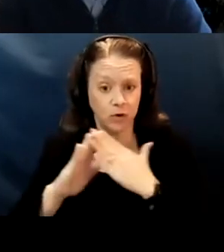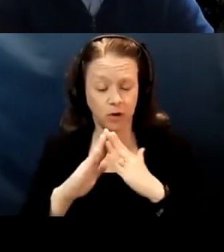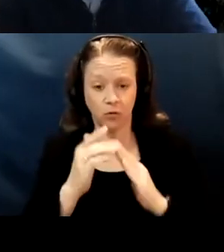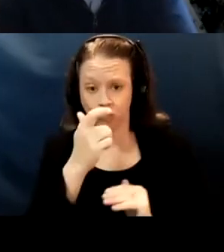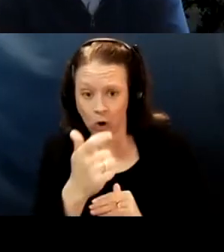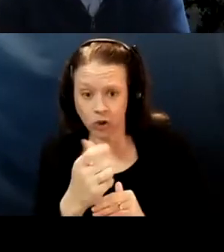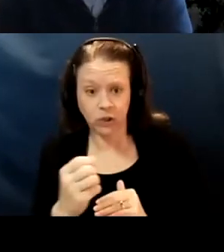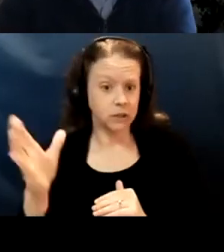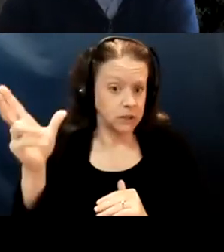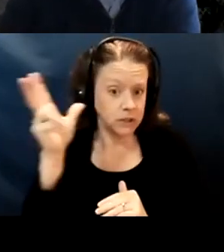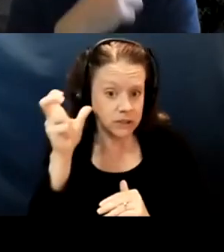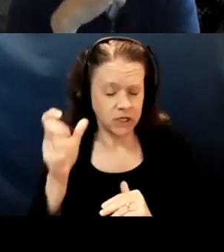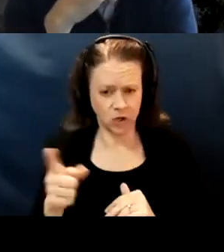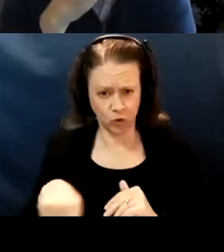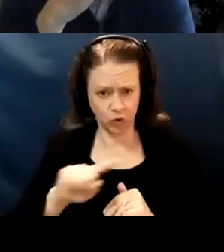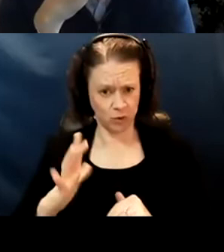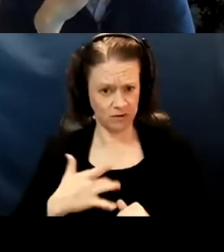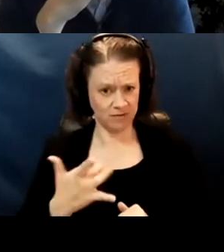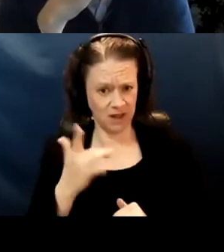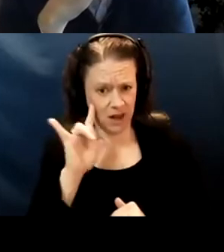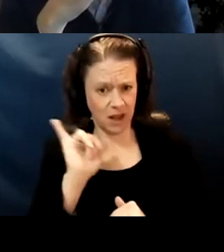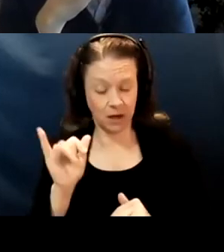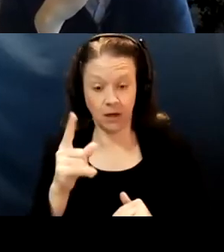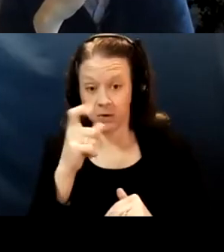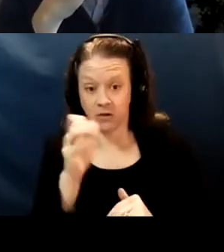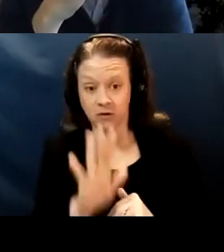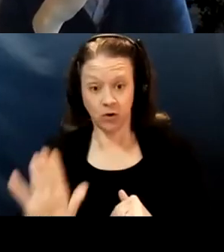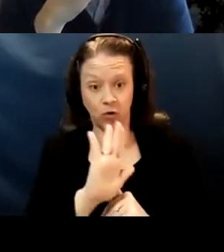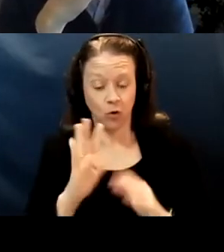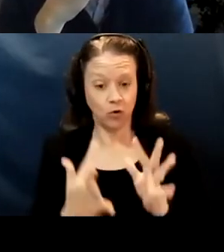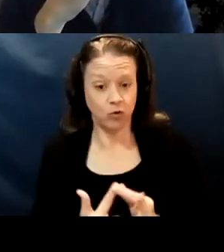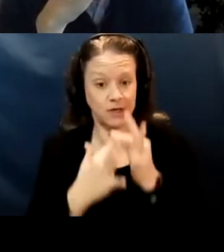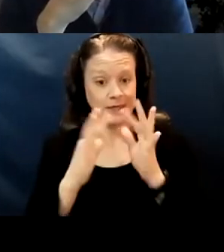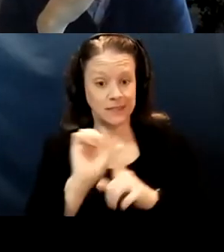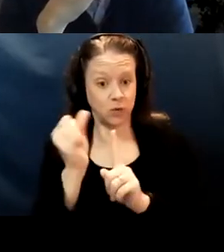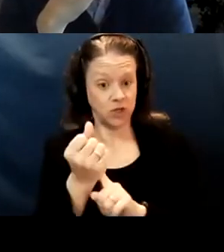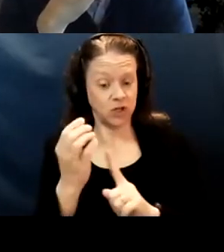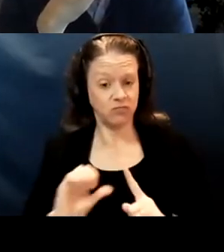Do you feel like because of your unique situation of being a state department,